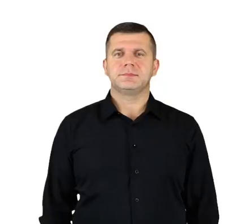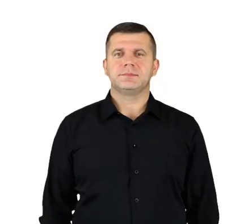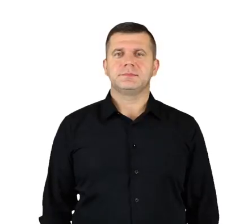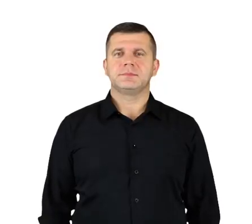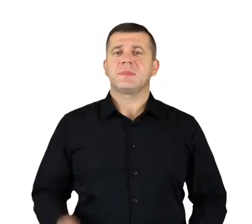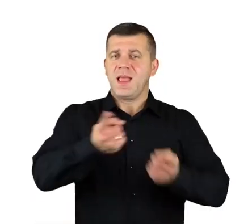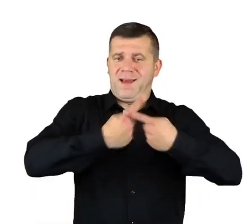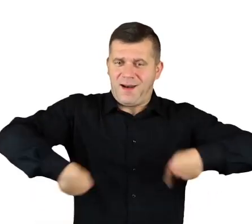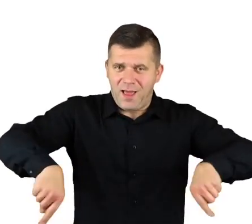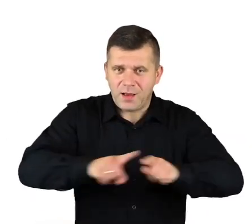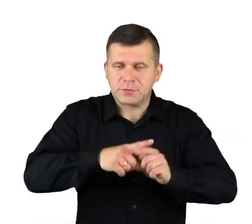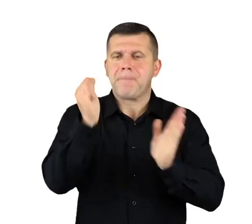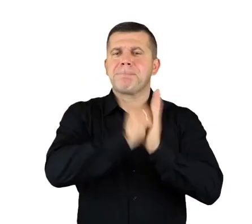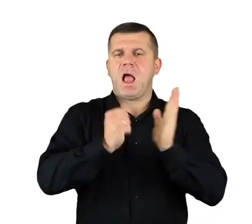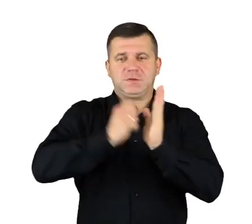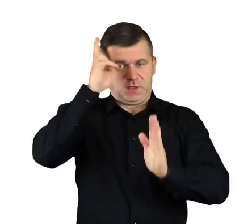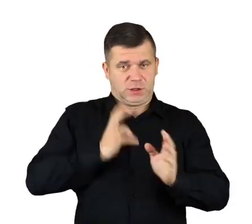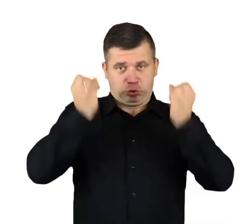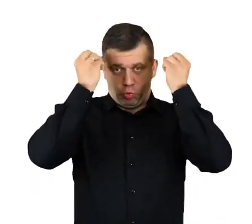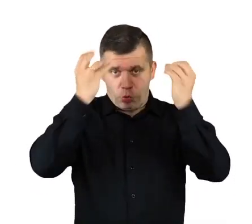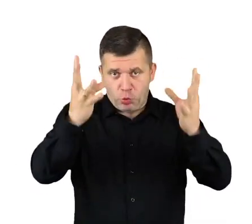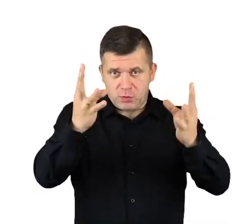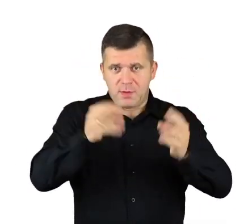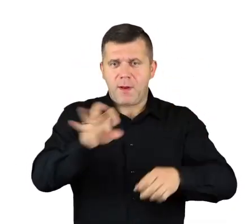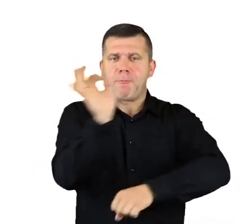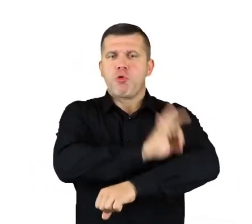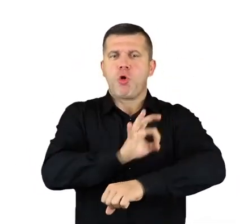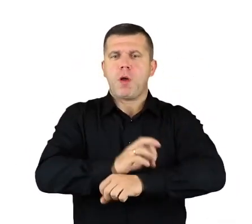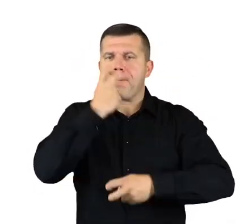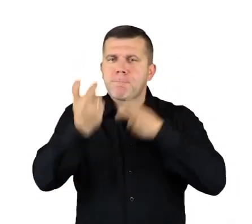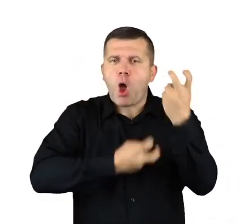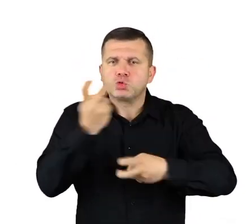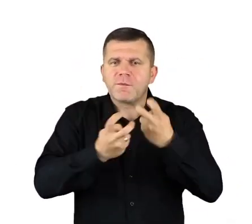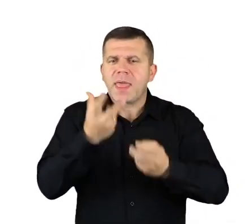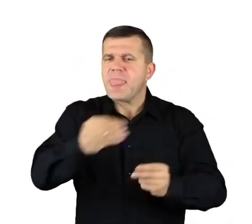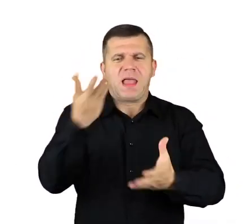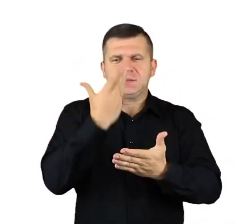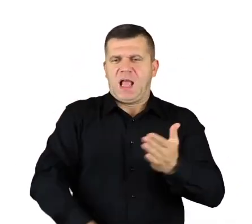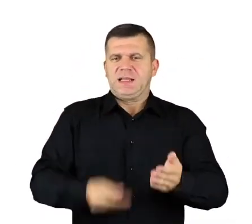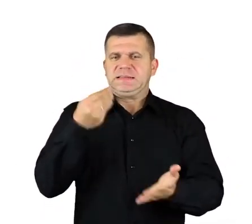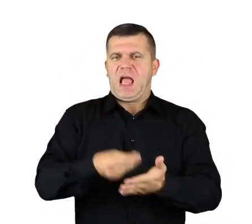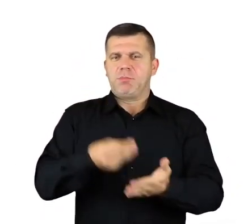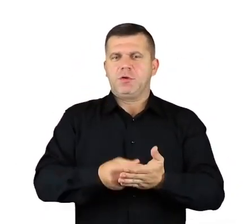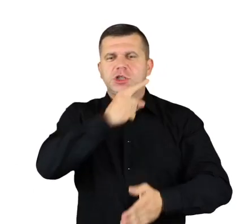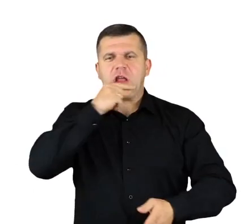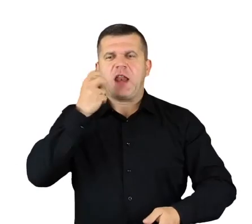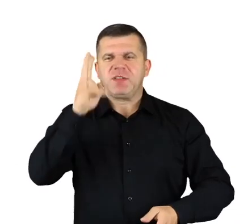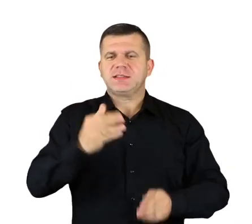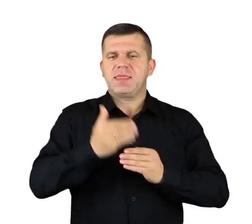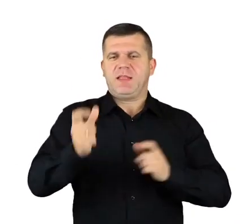Created in Mazovian Culture Institute, as a part of “Seekers of the (un)Lost Treasures. Czerwińsk nad Wisłą” project.